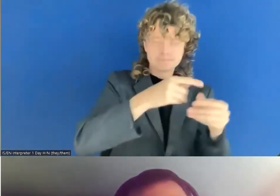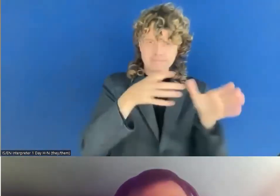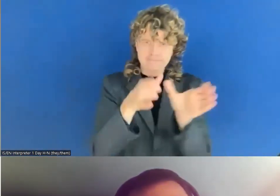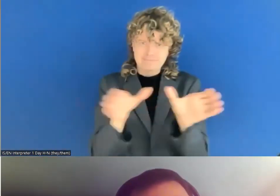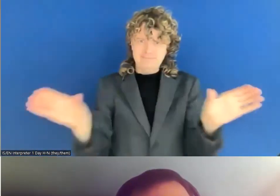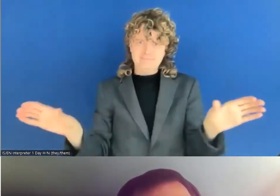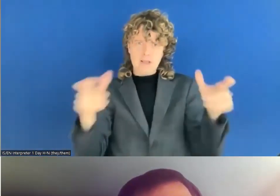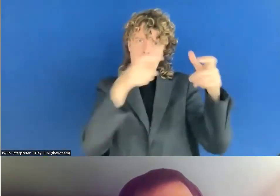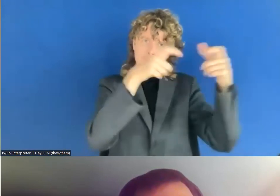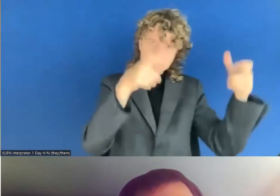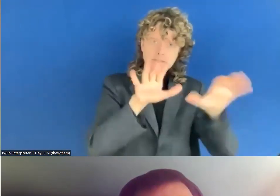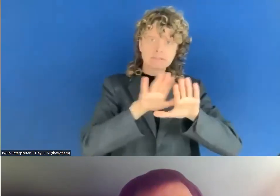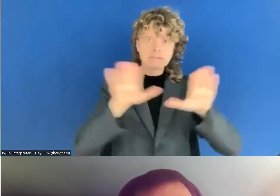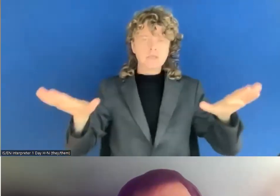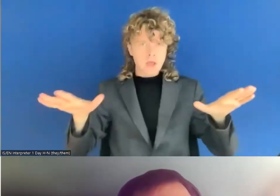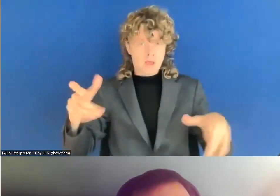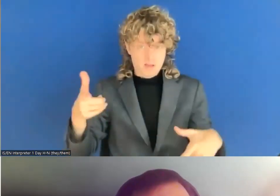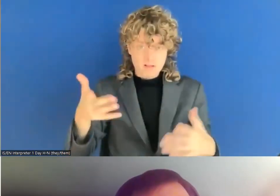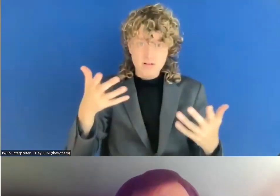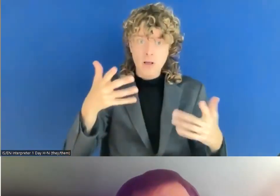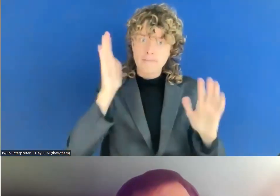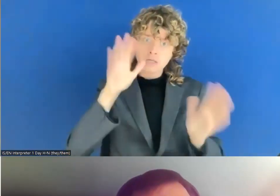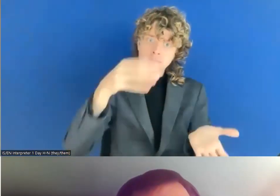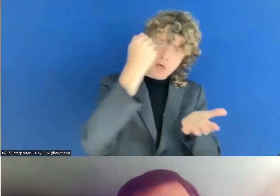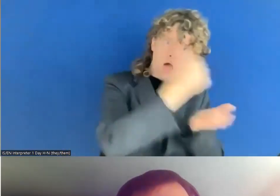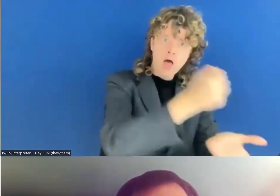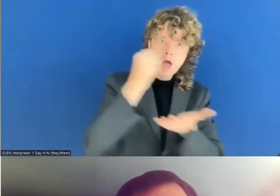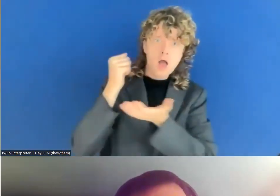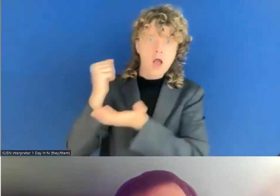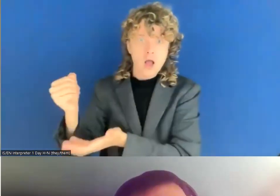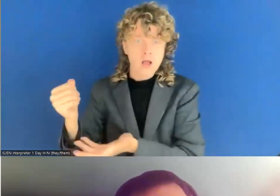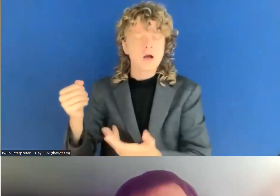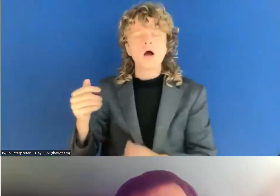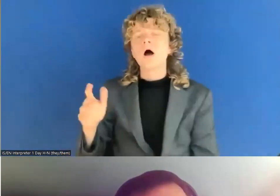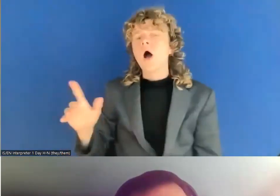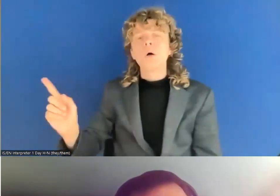because I think public sector is in the front is frontrunners for accessibility in Norway